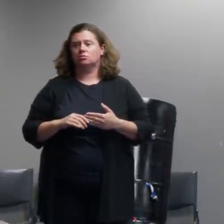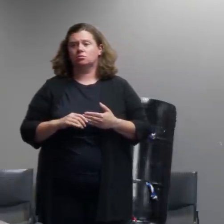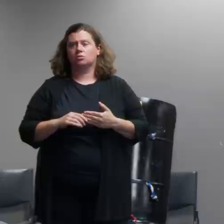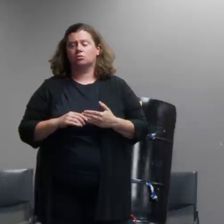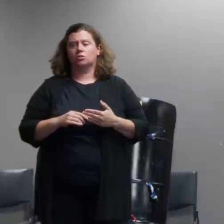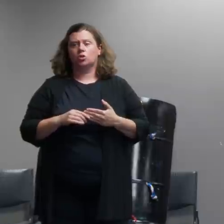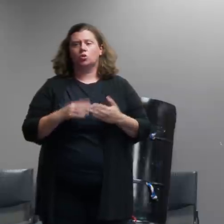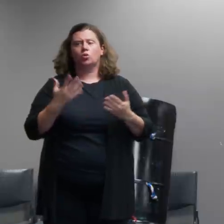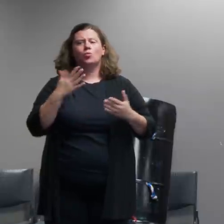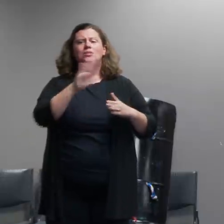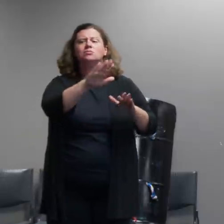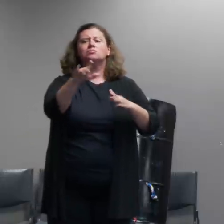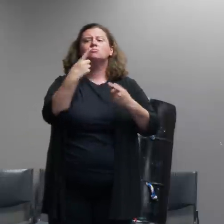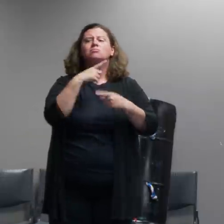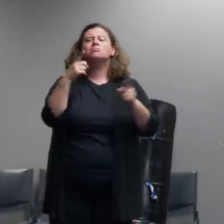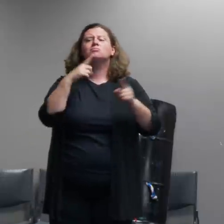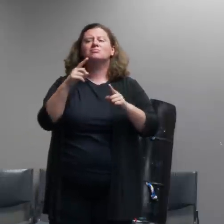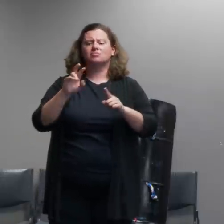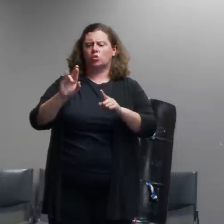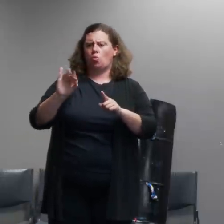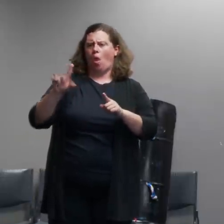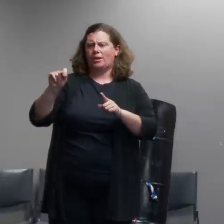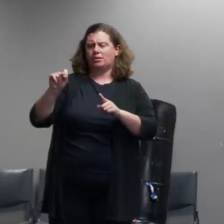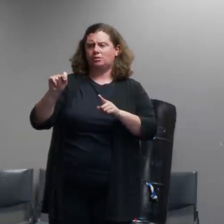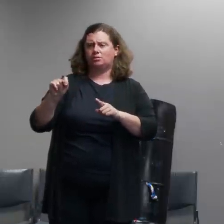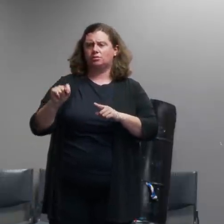i am glad you asked that